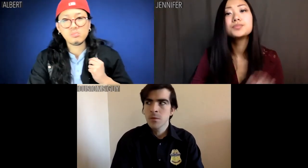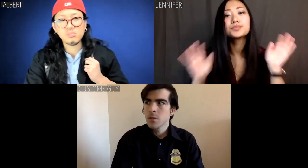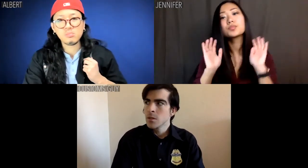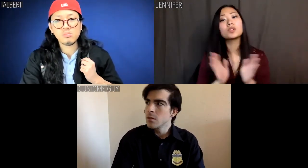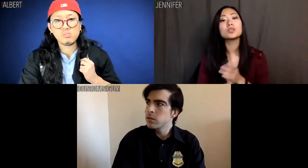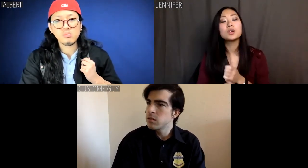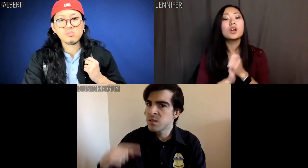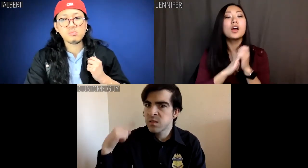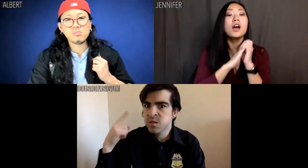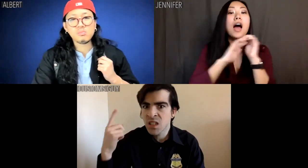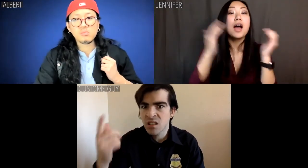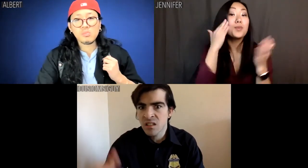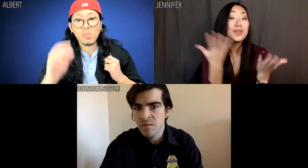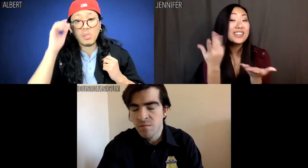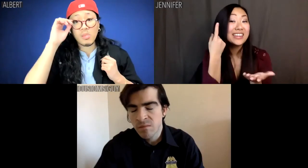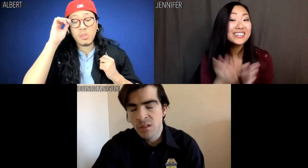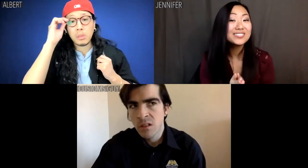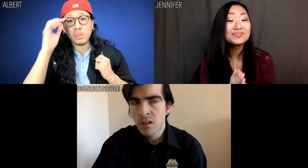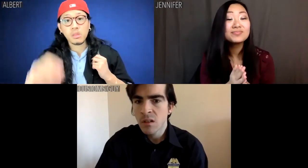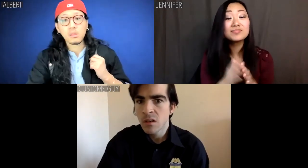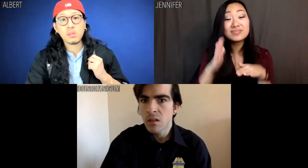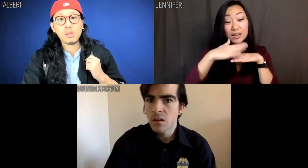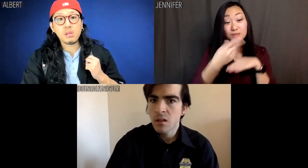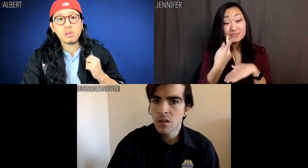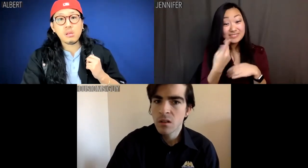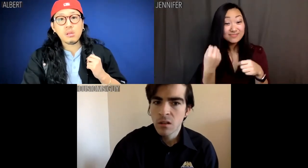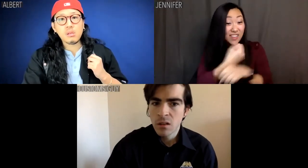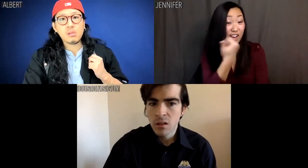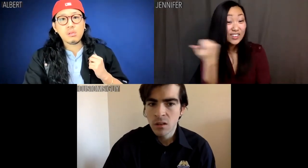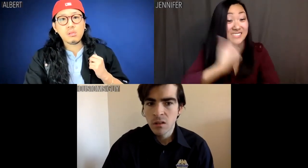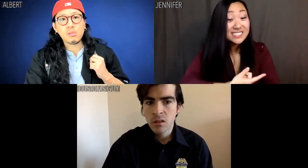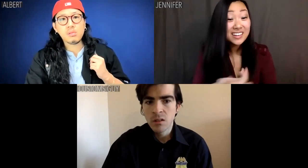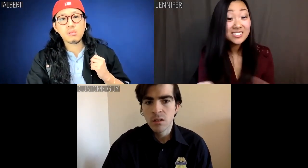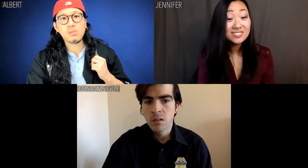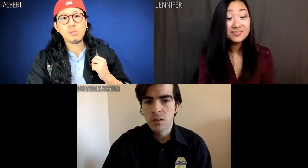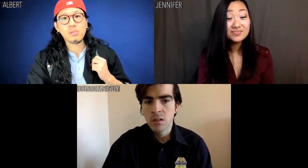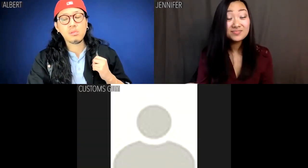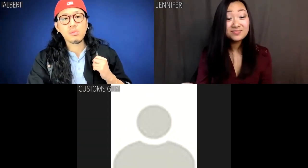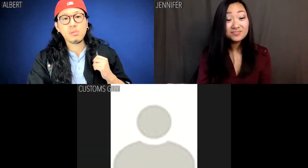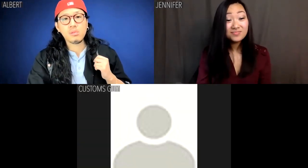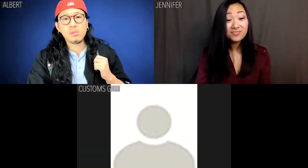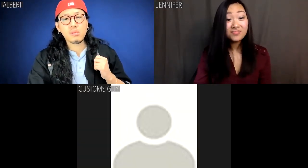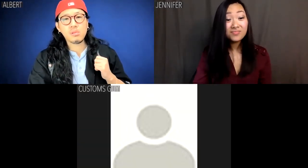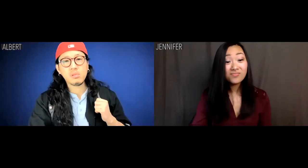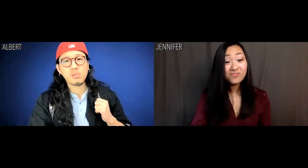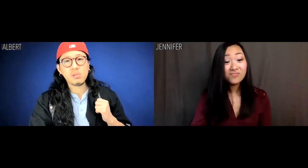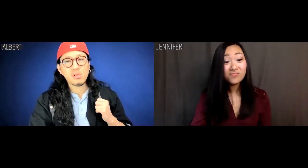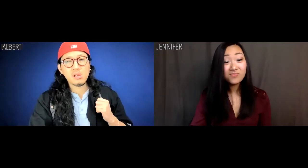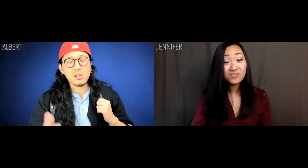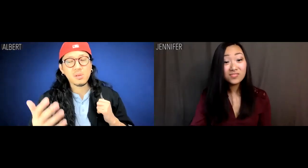... frickin' lunatics. Jennifer: Look, I know what you're thinking. At least we live to fight another day?